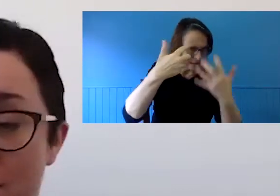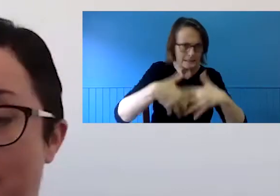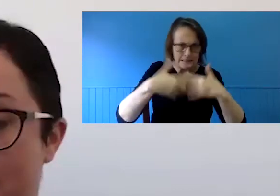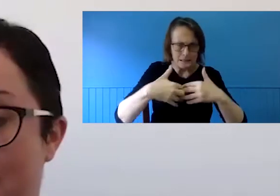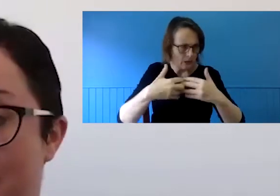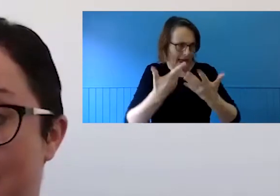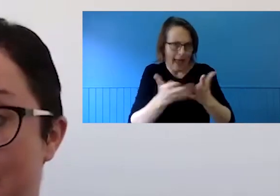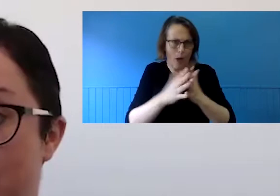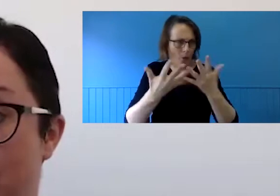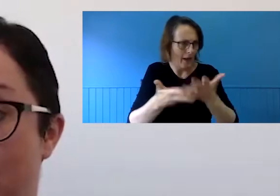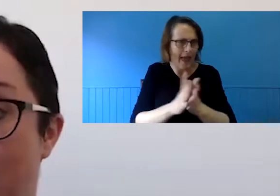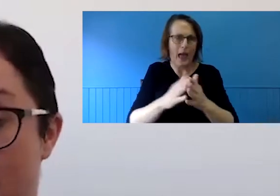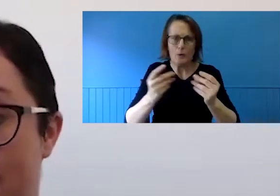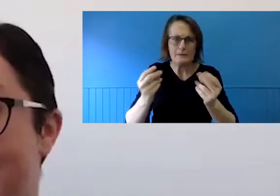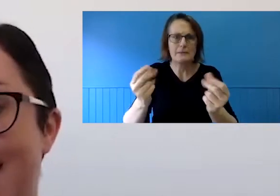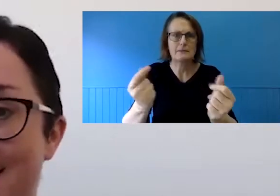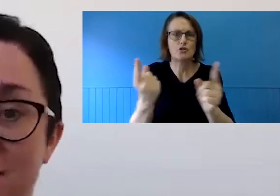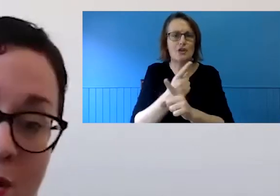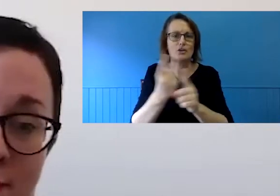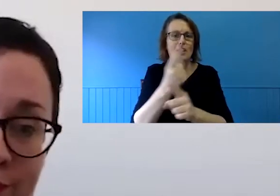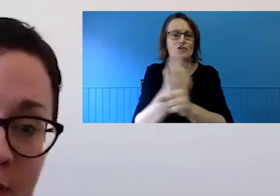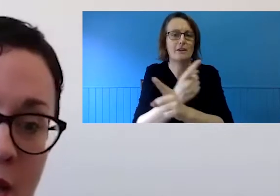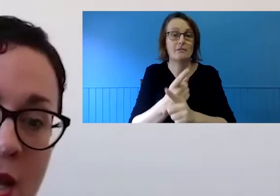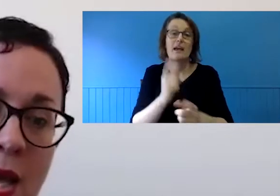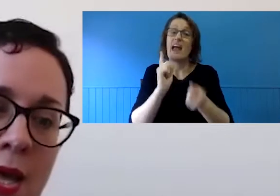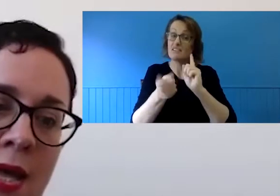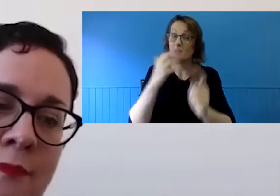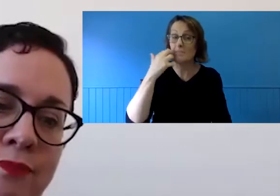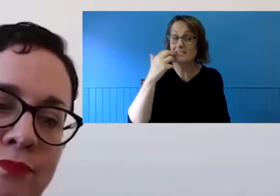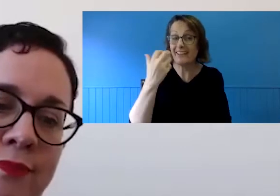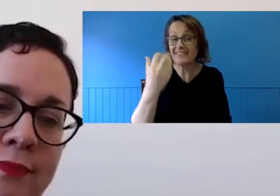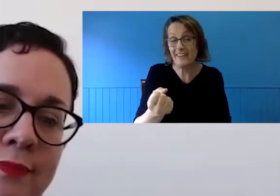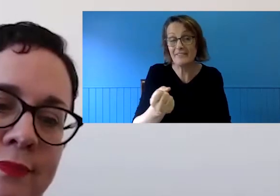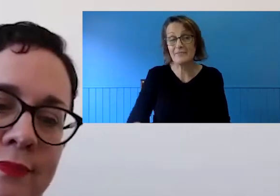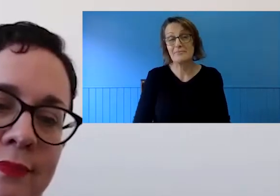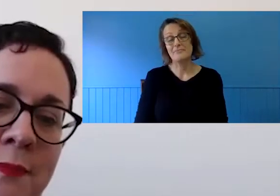It's also not surprising that it's led to a lot of us getting things wrong.